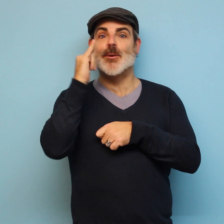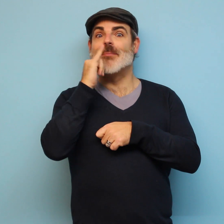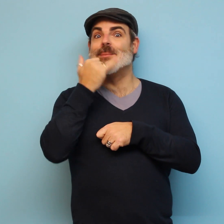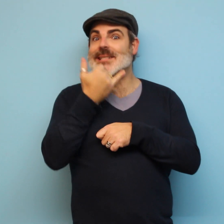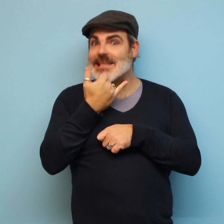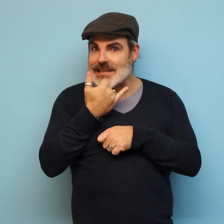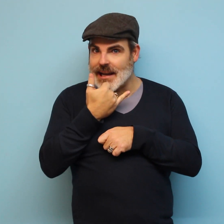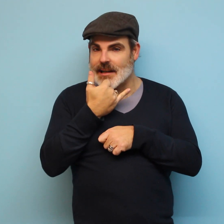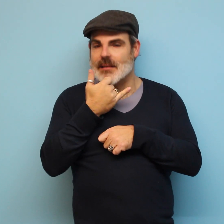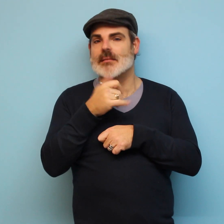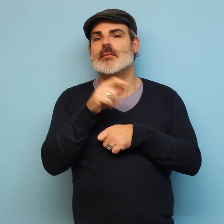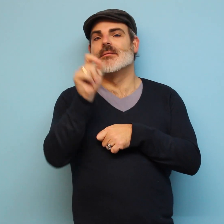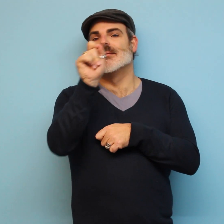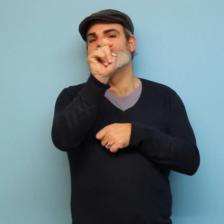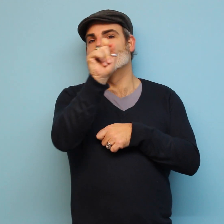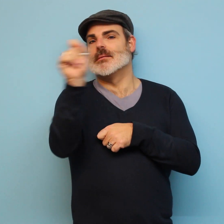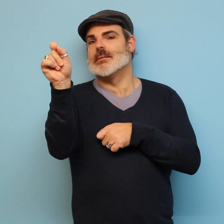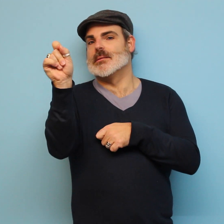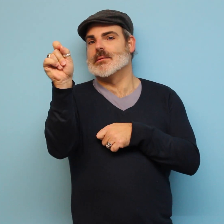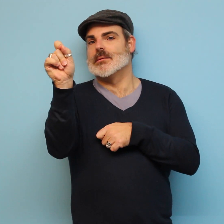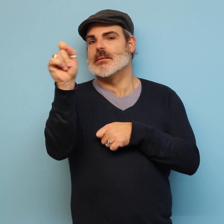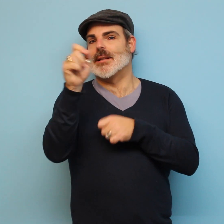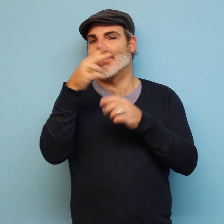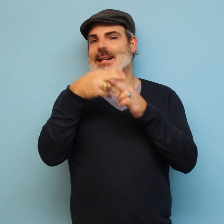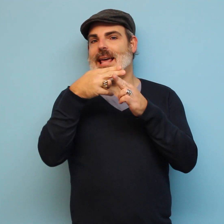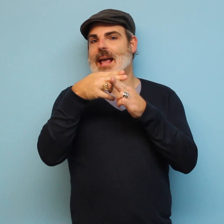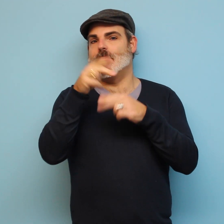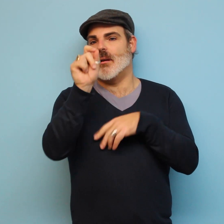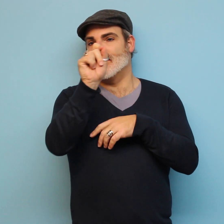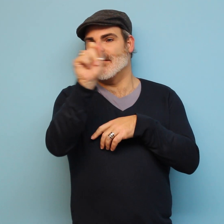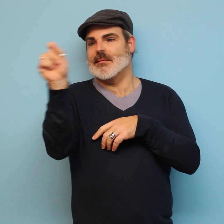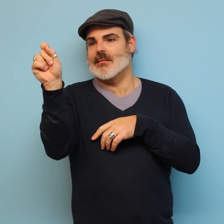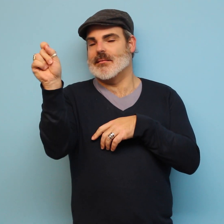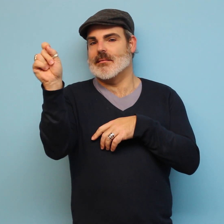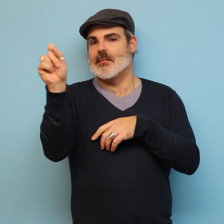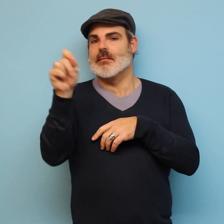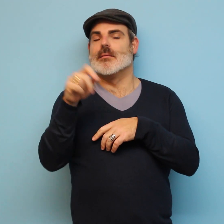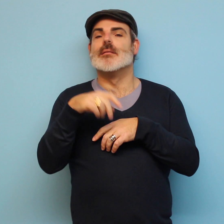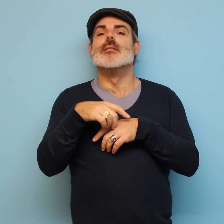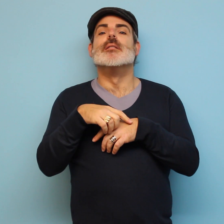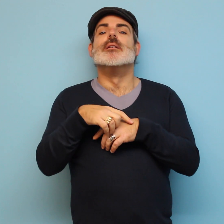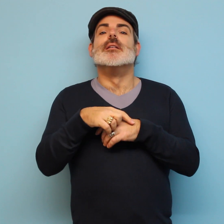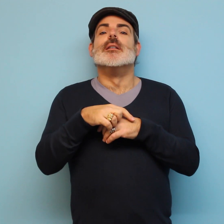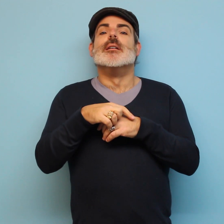If you fill in the wrong circle, draw a line through the circle and the name next to the circle.